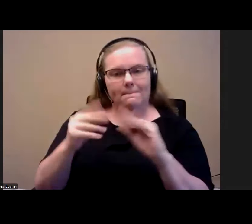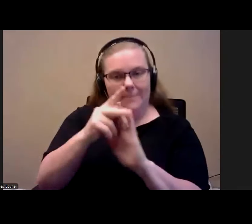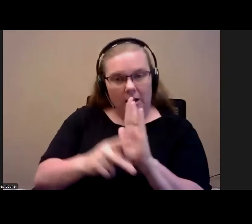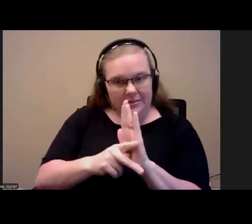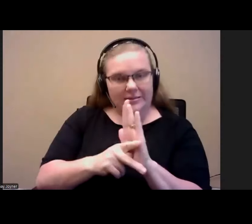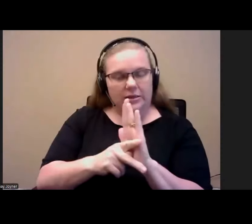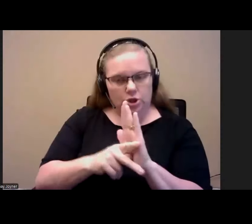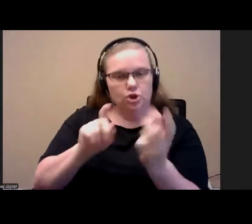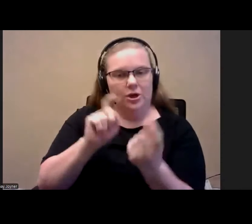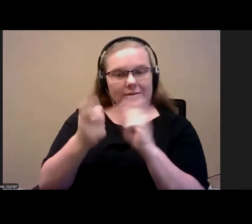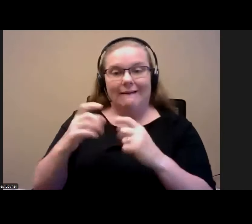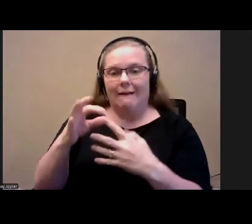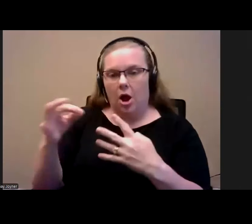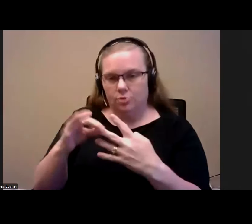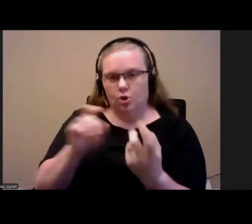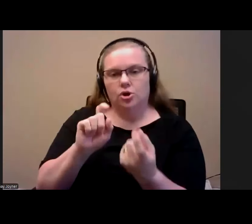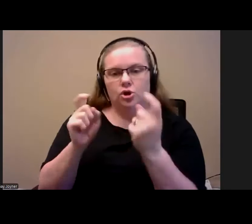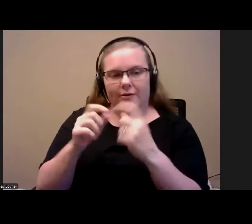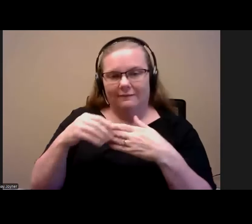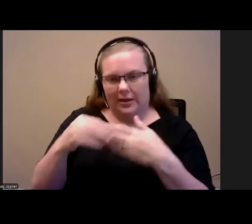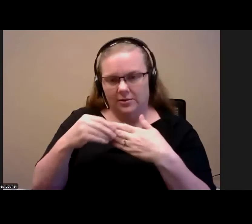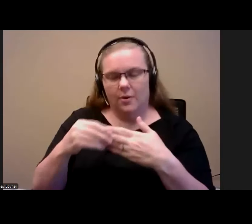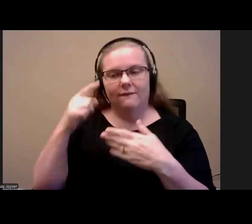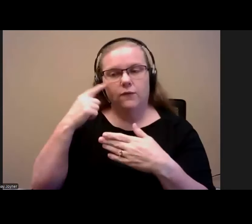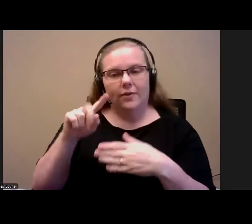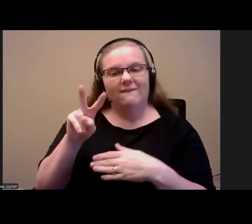optional flexibilities for the mainstream voucher program we leave will strengthen